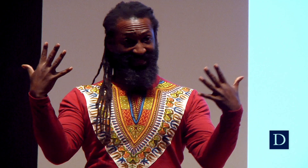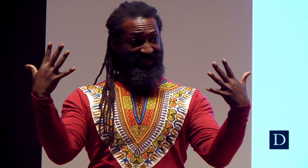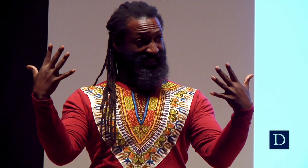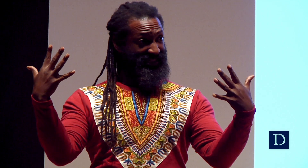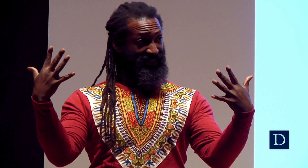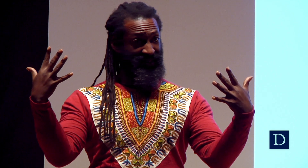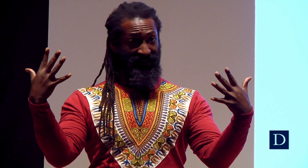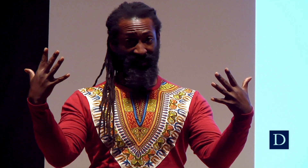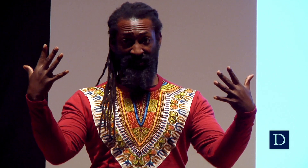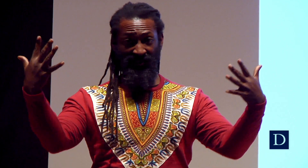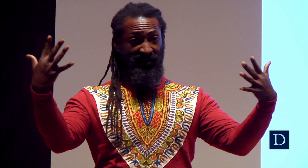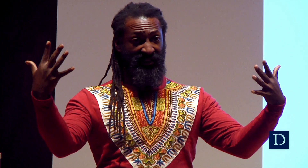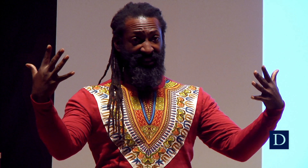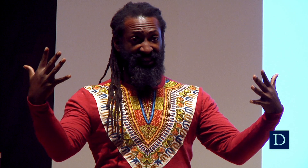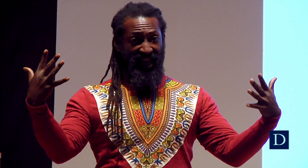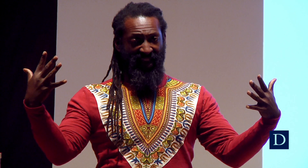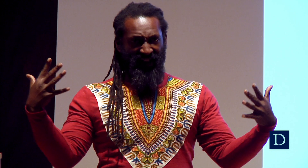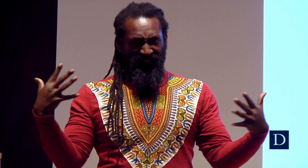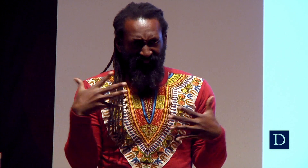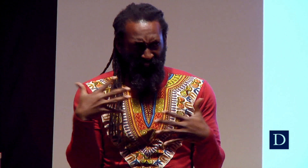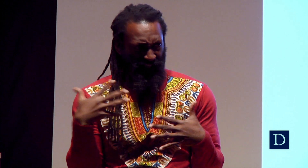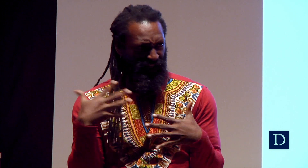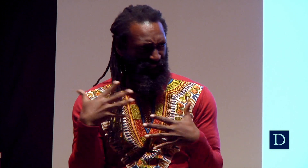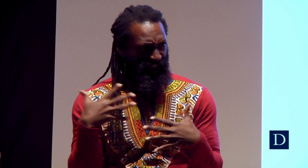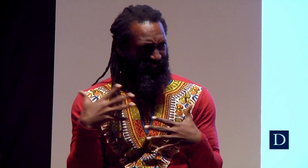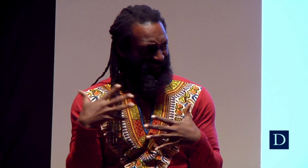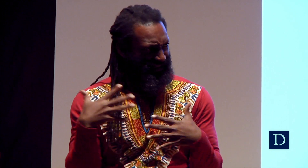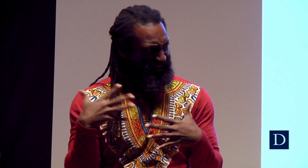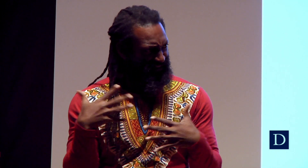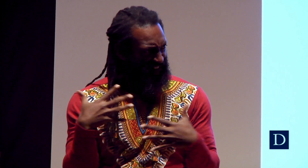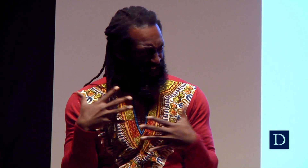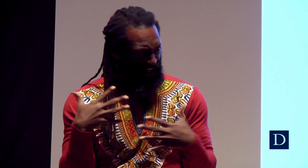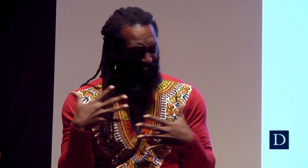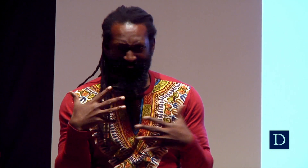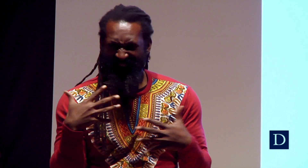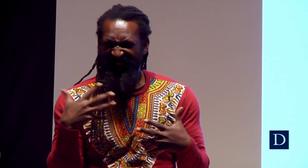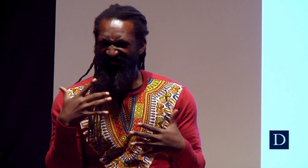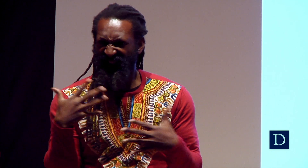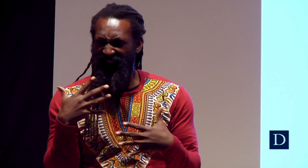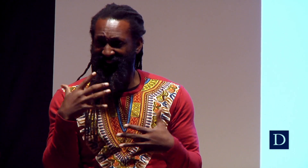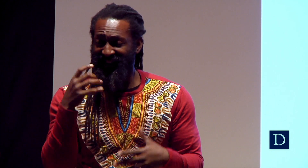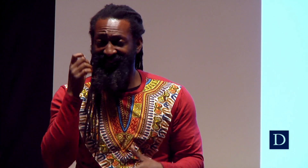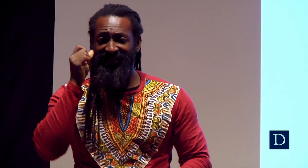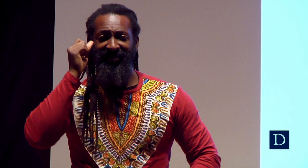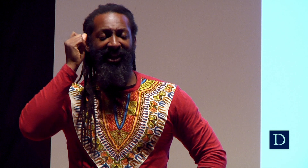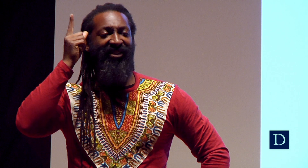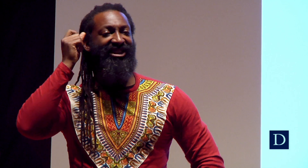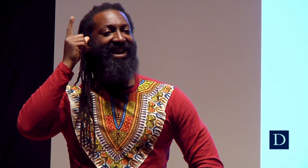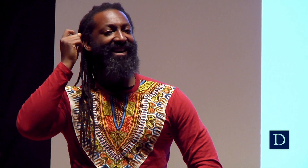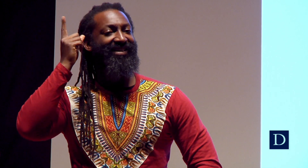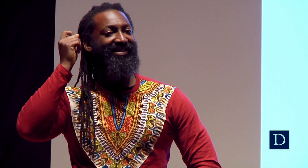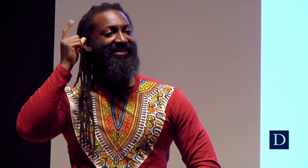So make your hands like this. Copy me right now. Make your hands like this, and then shake it in front of your body. That’s the sign for fear.